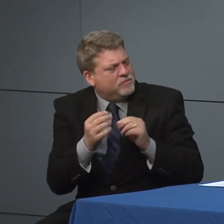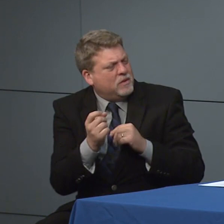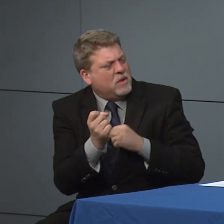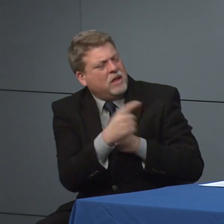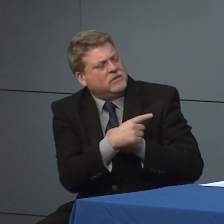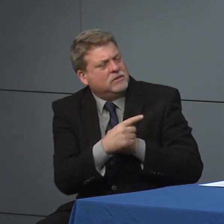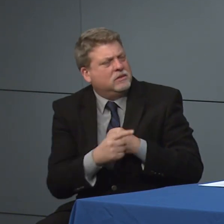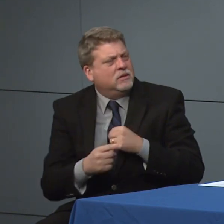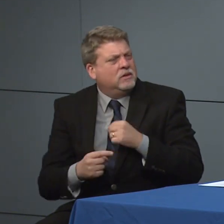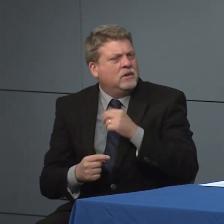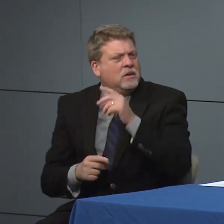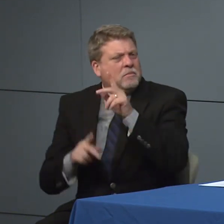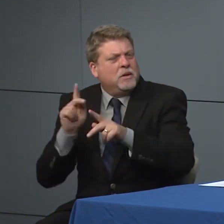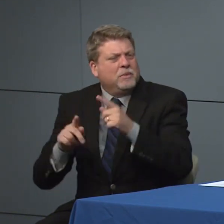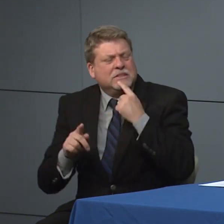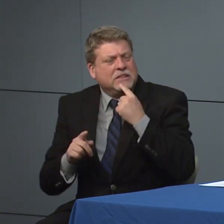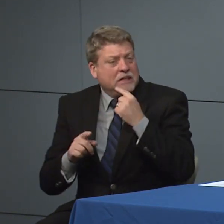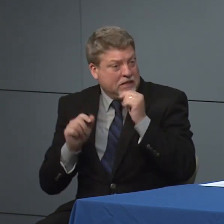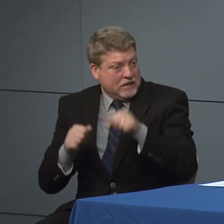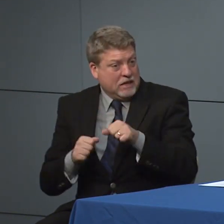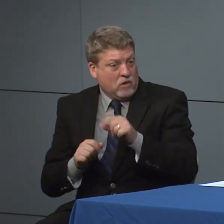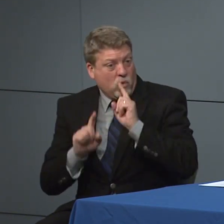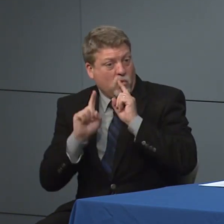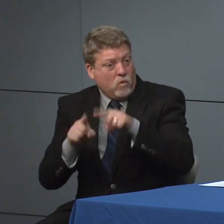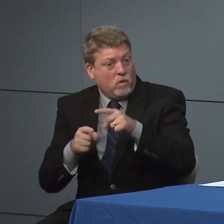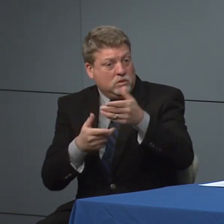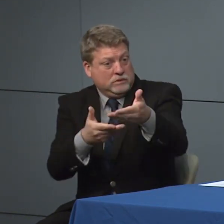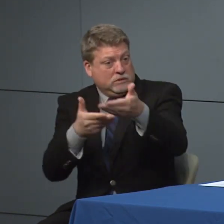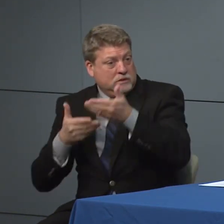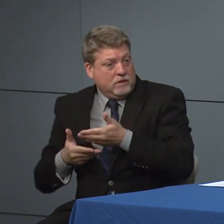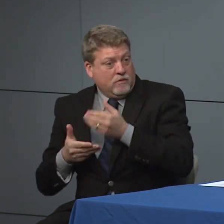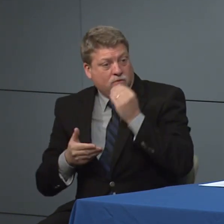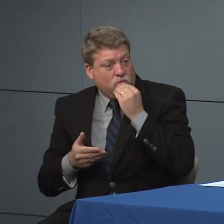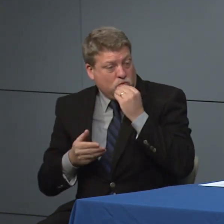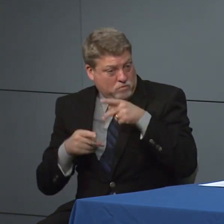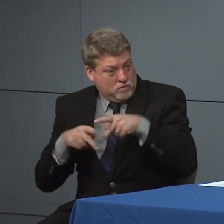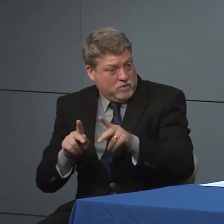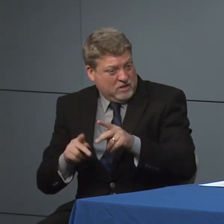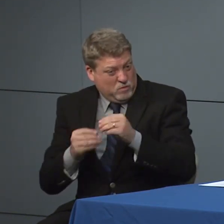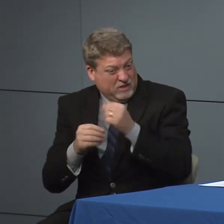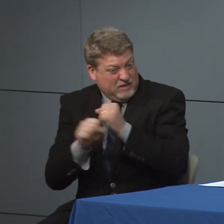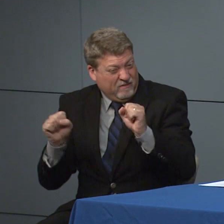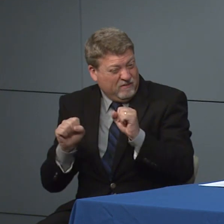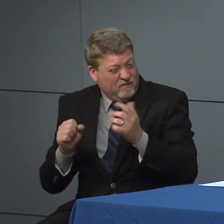about you can't go to a restaurant get takeout.